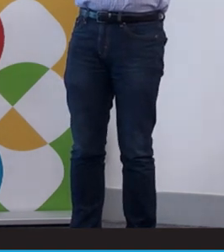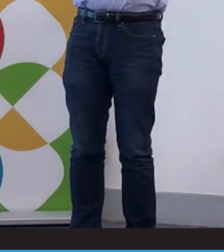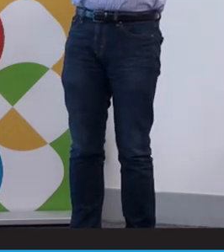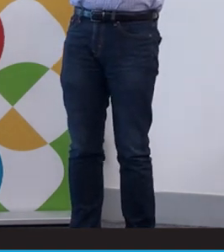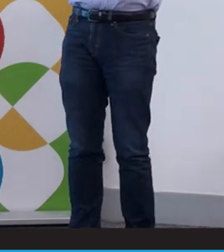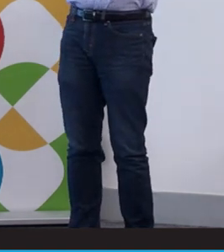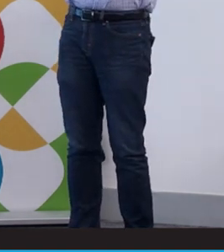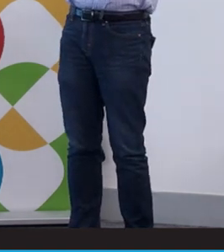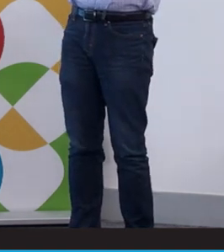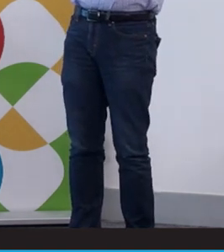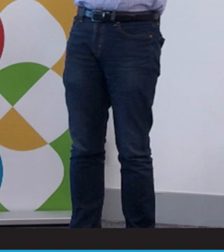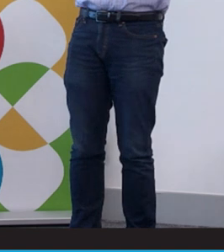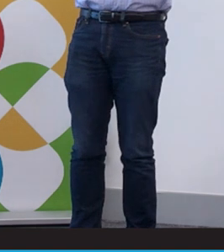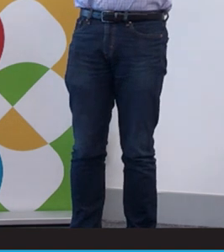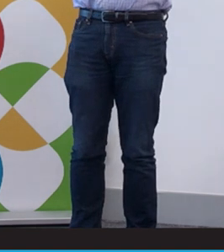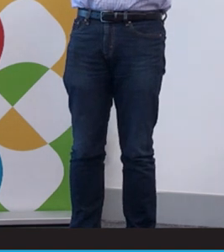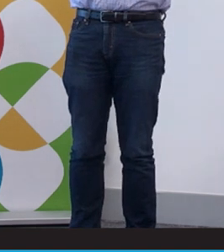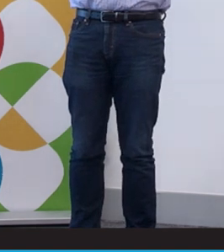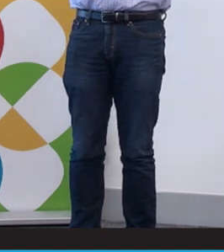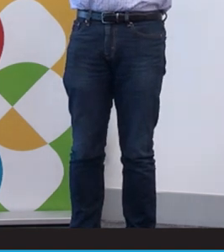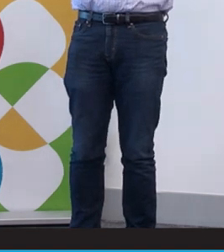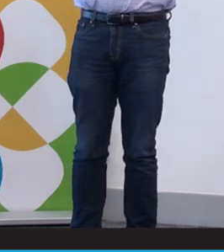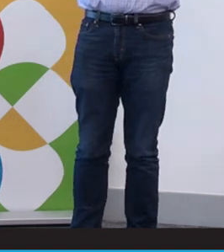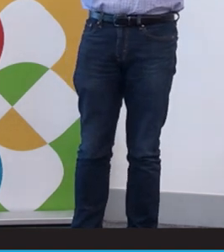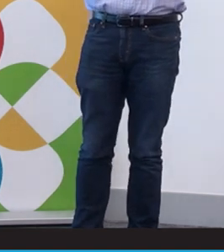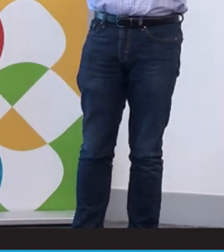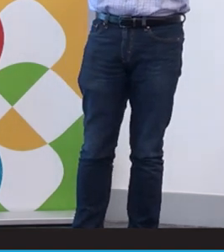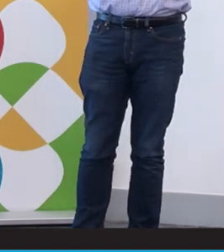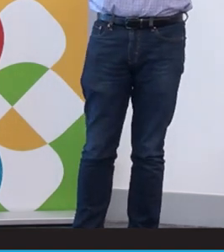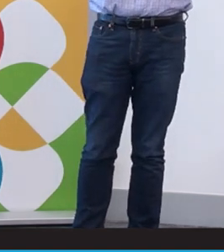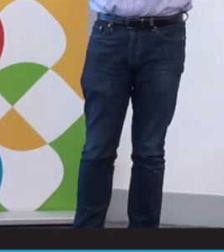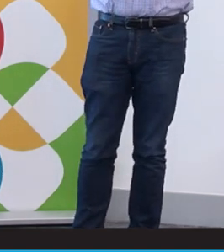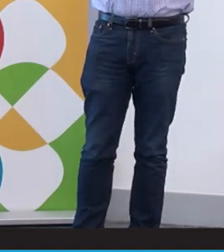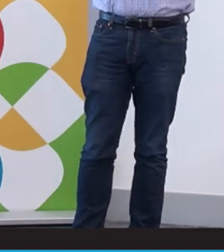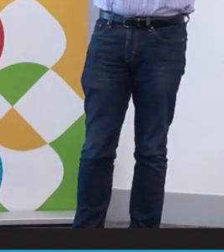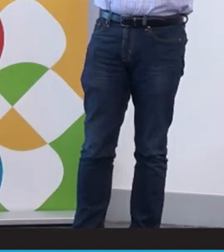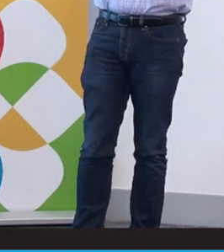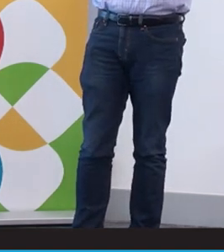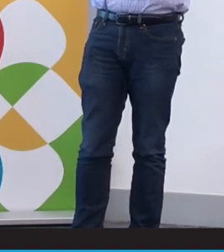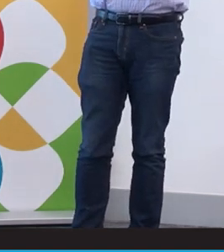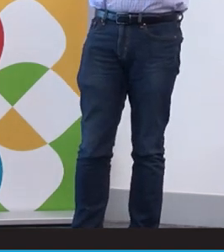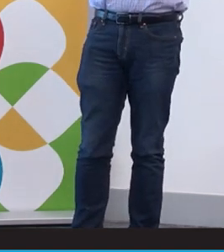past that generates a significant income for us to be able to invest back into the organization.